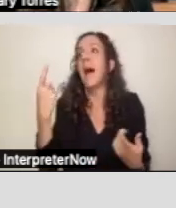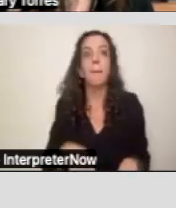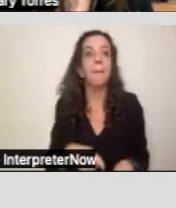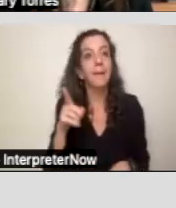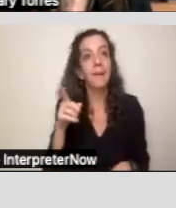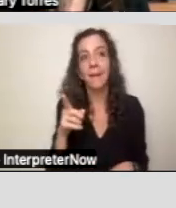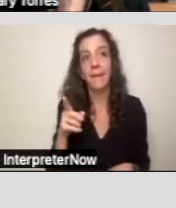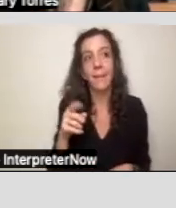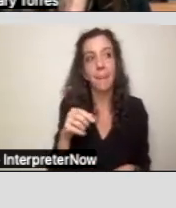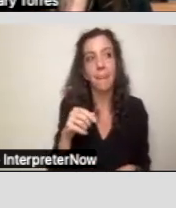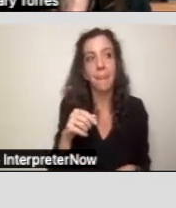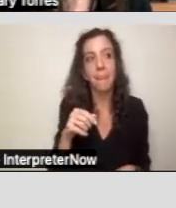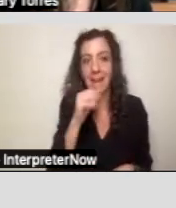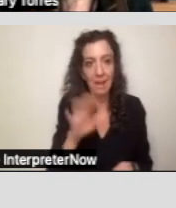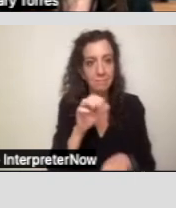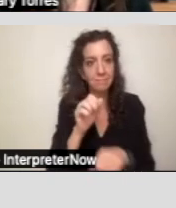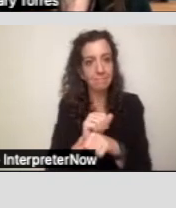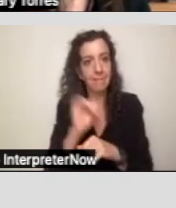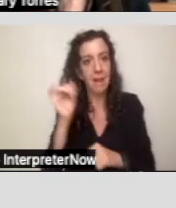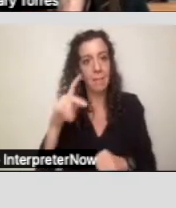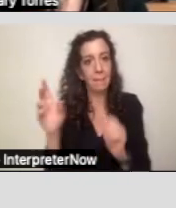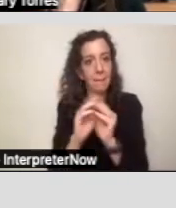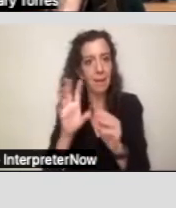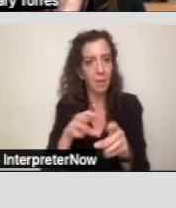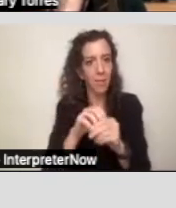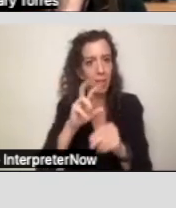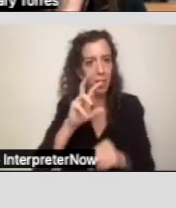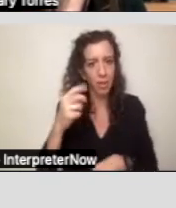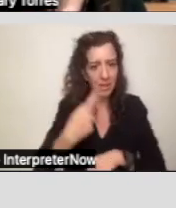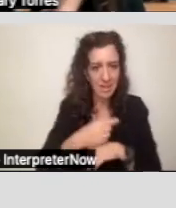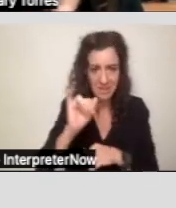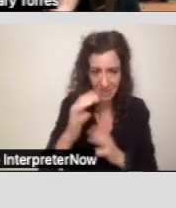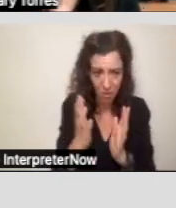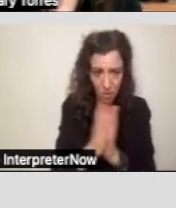hold the IPP meeting or schedule the IPP meeting within 30 days of your request, you have evidence